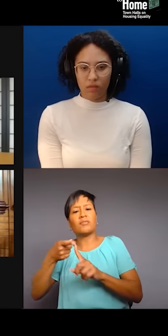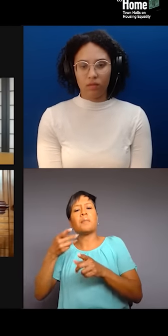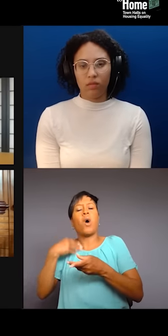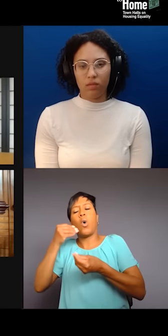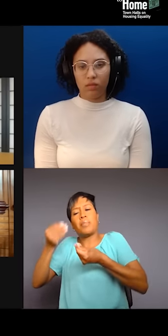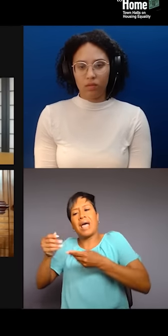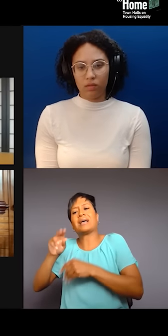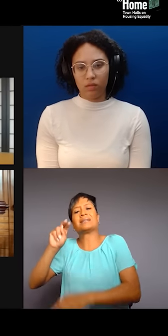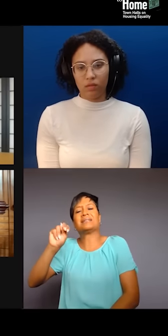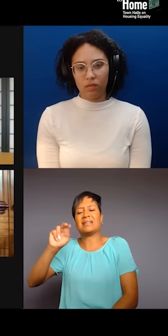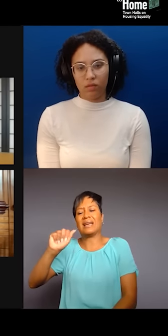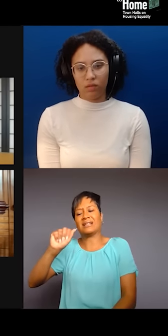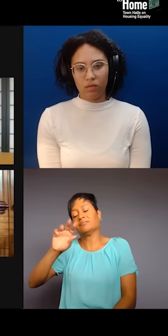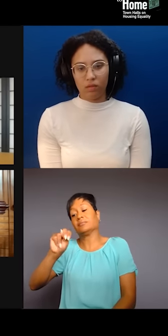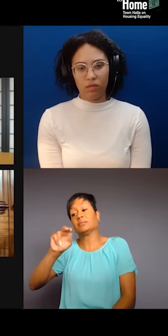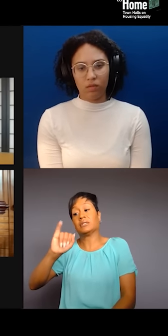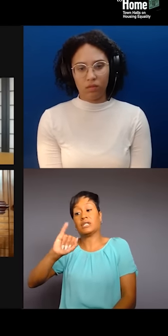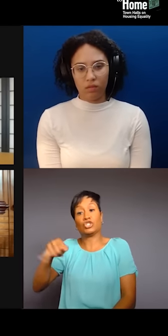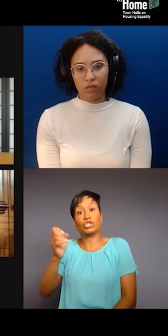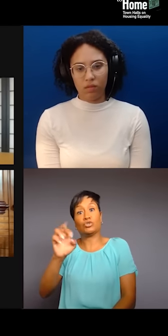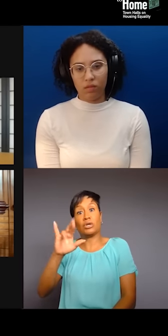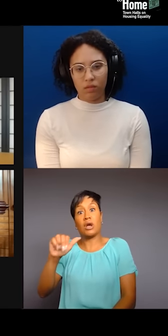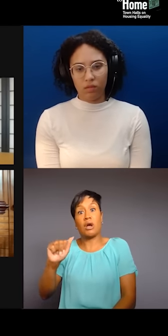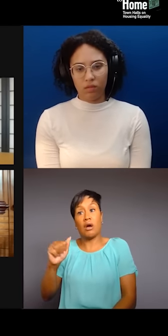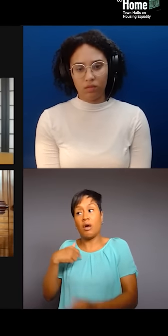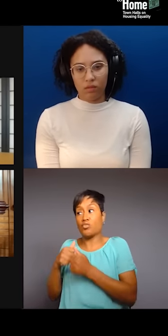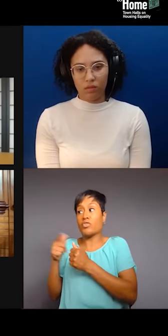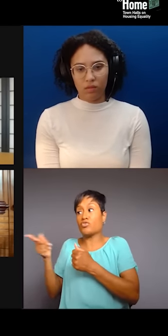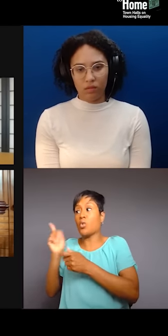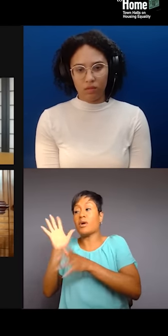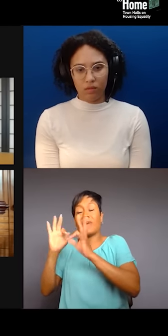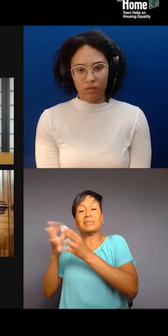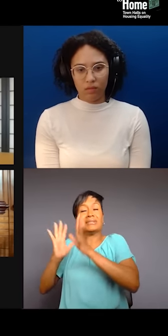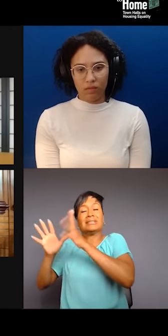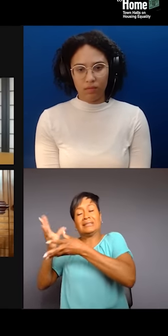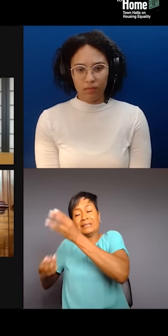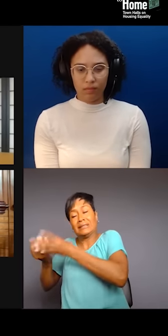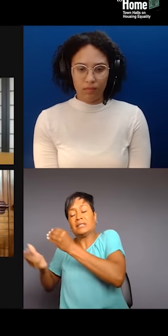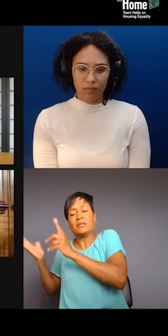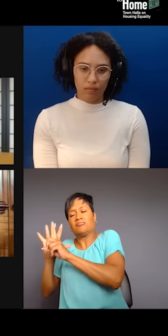I feel that when we acknowledge the intersectionality of our identities and stand in that power,